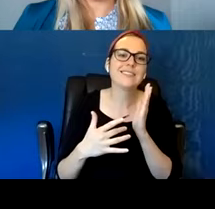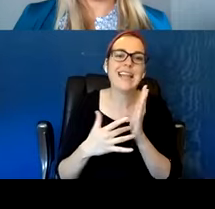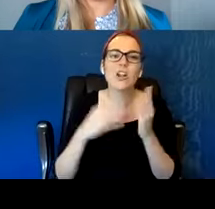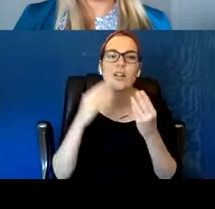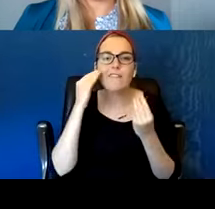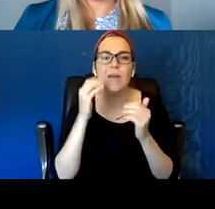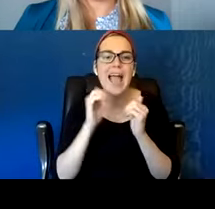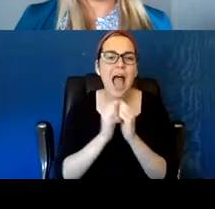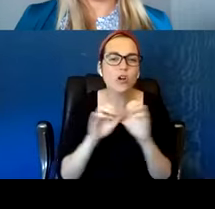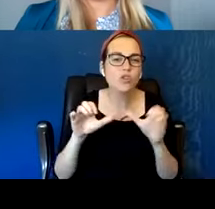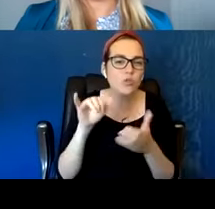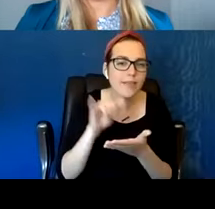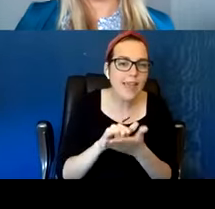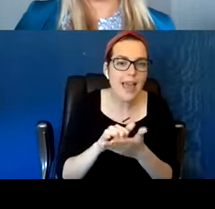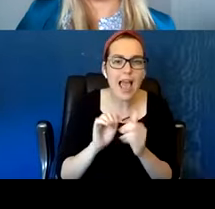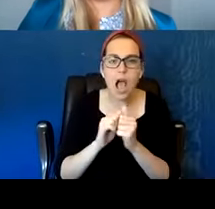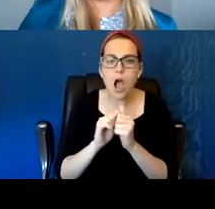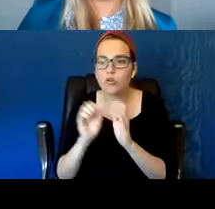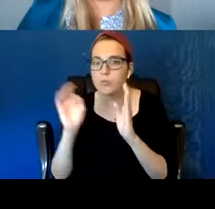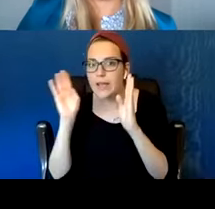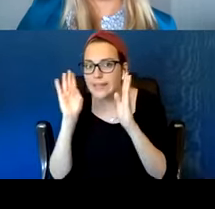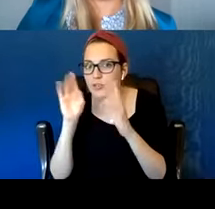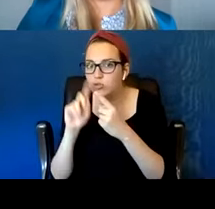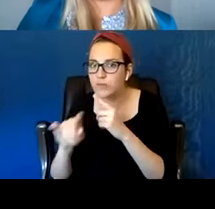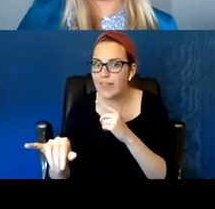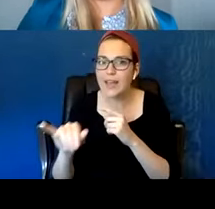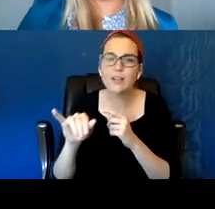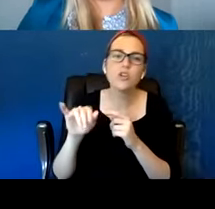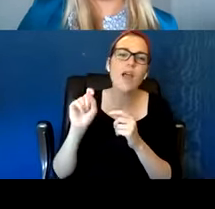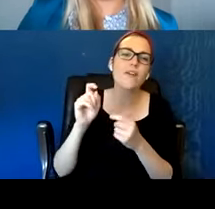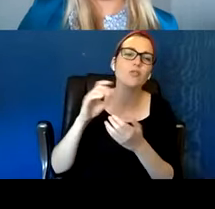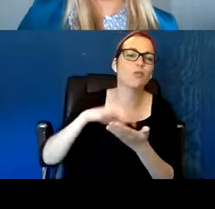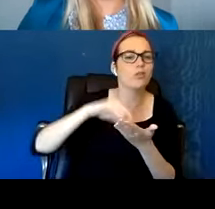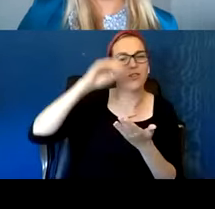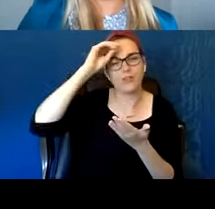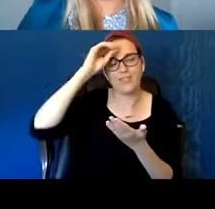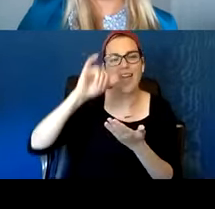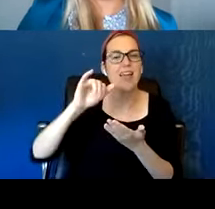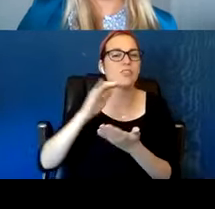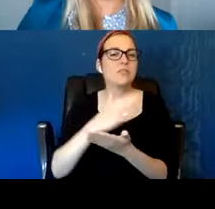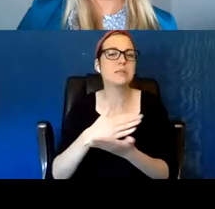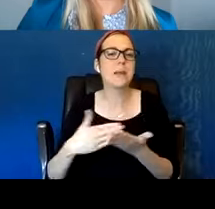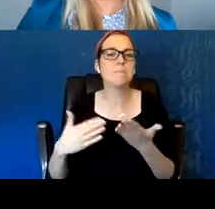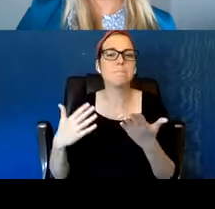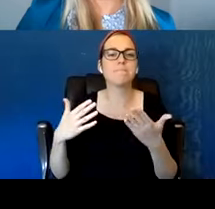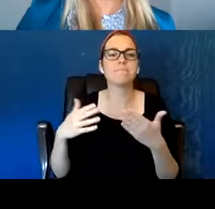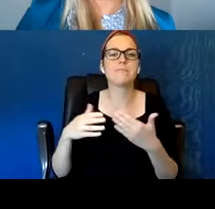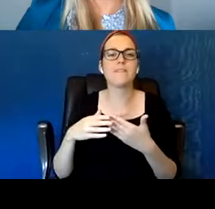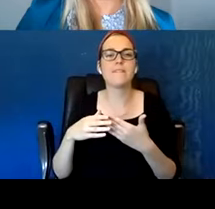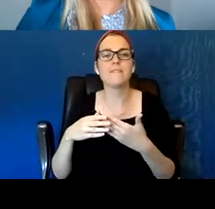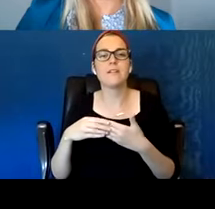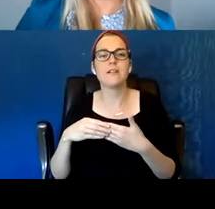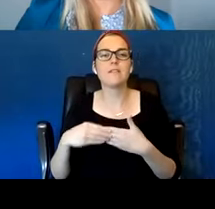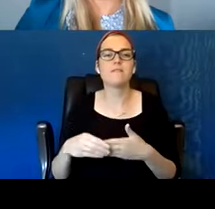that is somewhat learned and there there's an art to it too. And that's how you'll build the program.